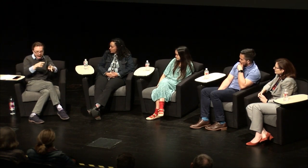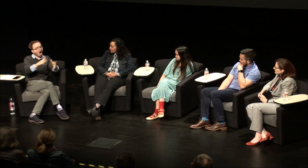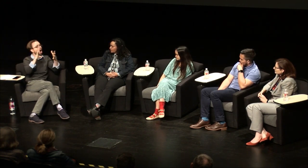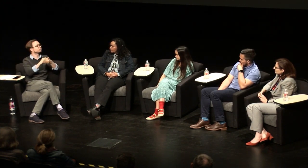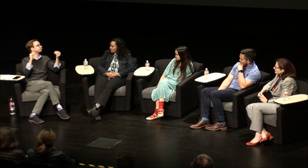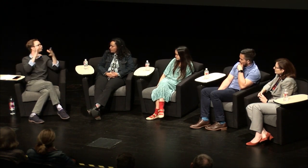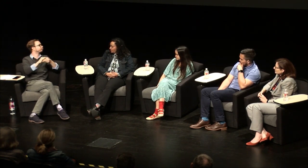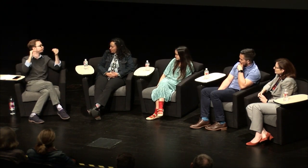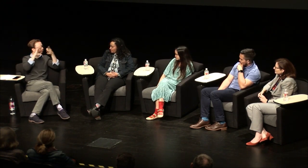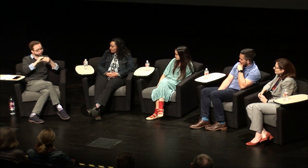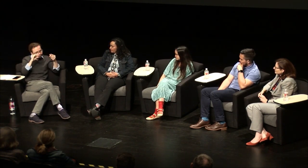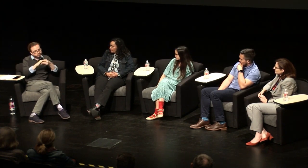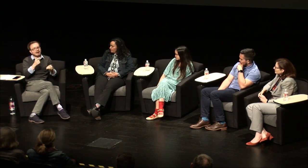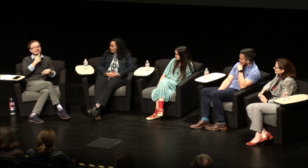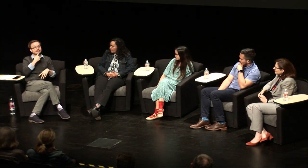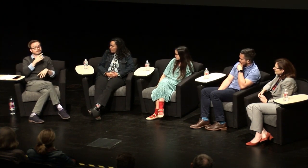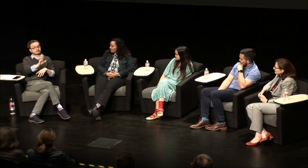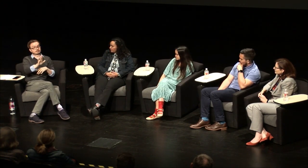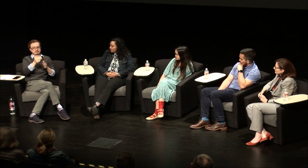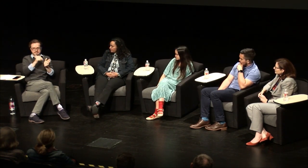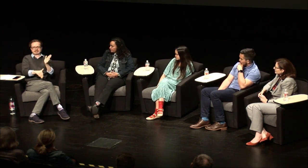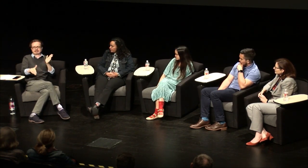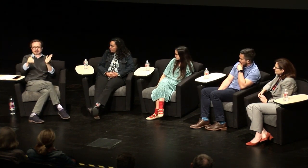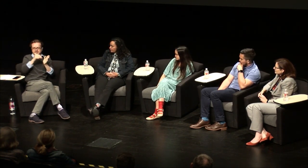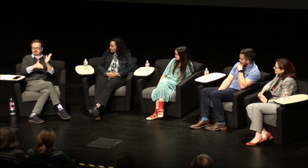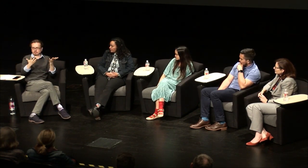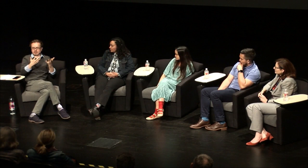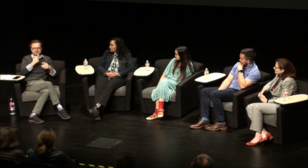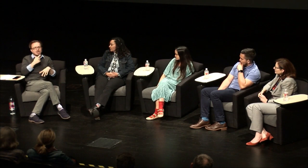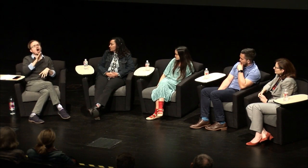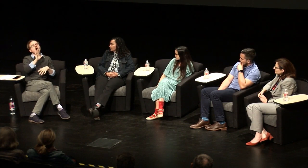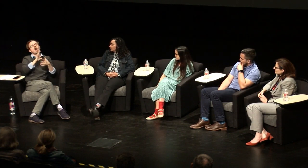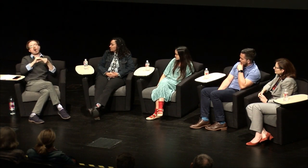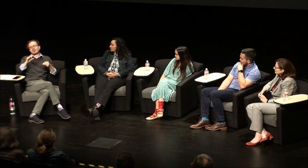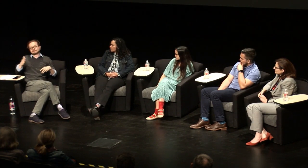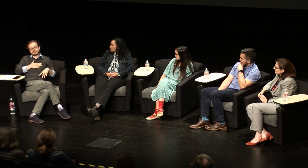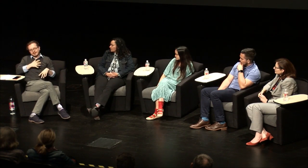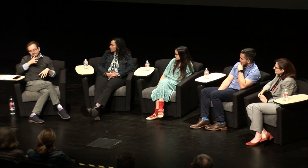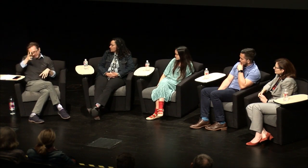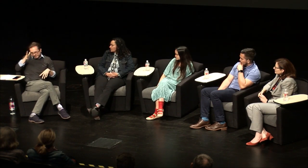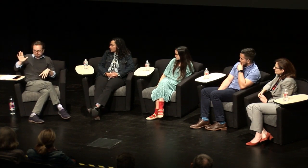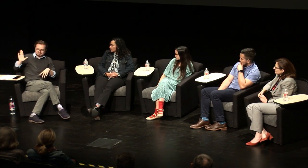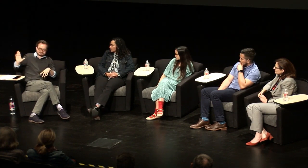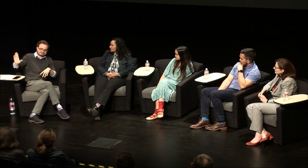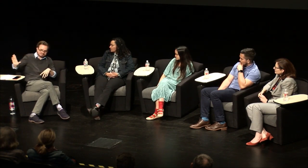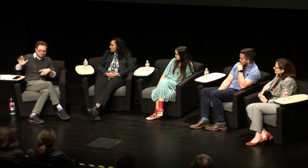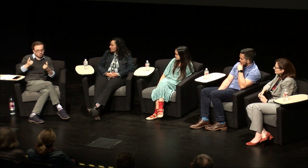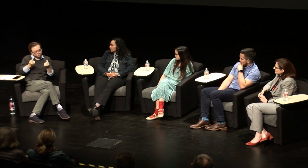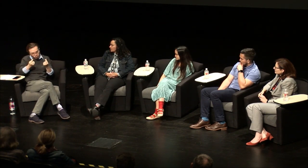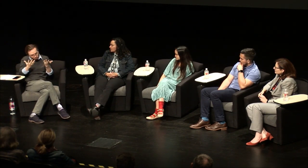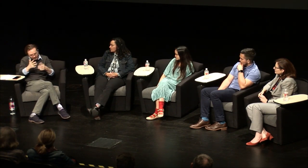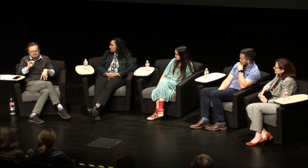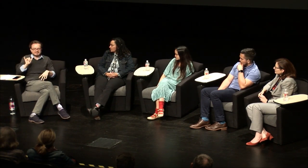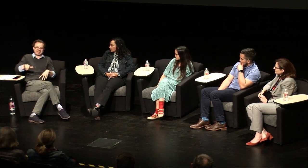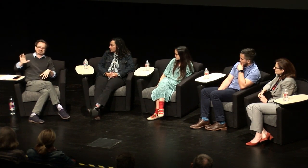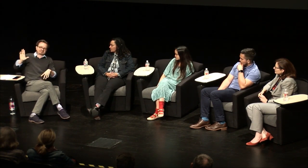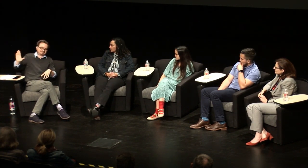don't remember and she came back and she told stories about her family who are all hearing and she kept saying things like "oh yeah, so my parents do this, they